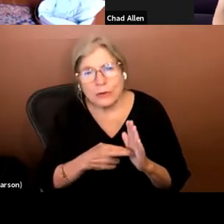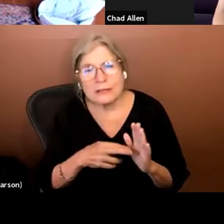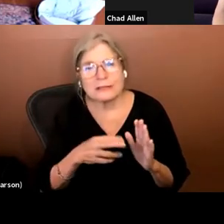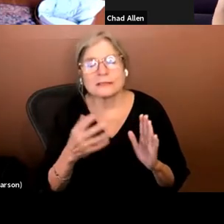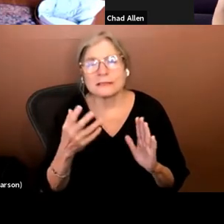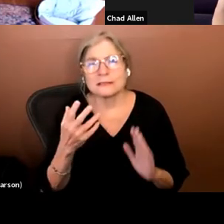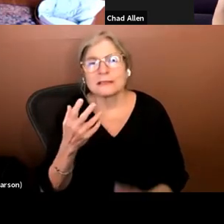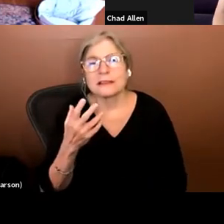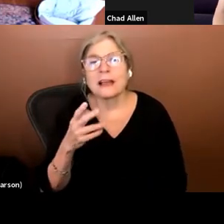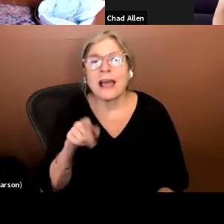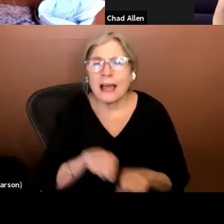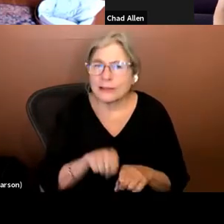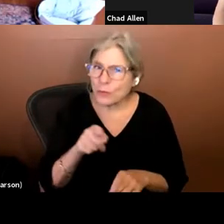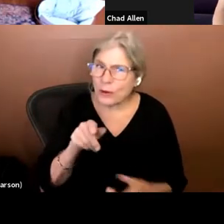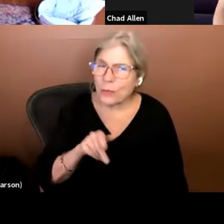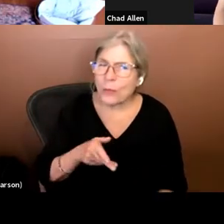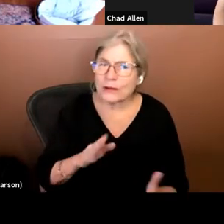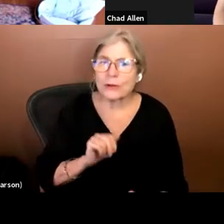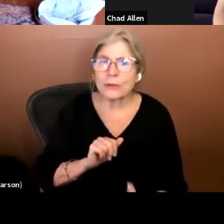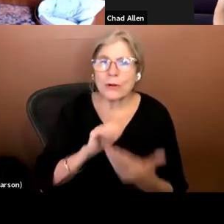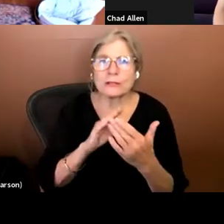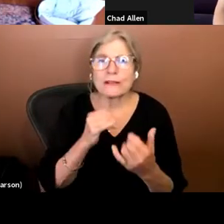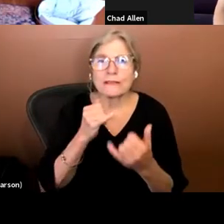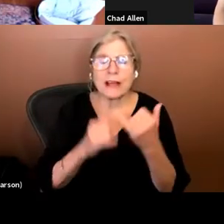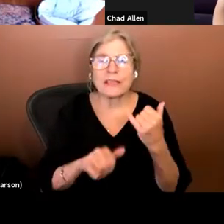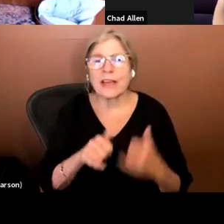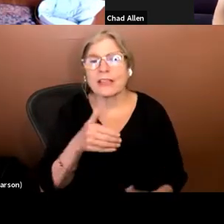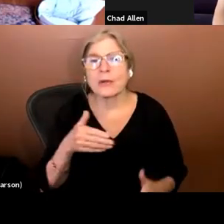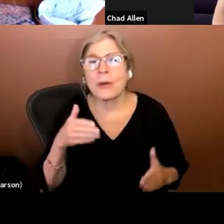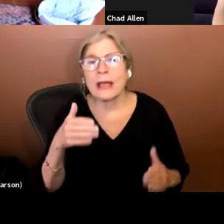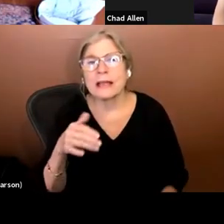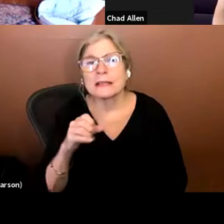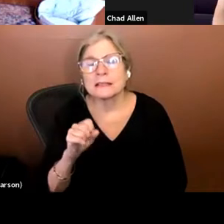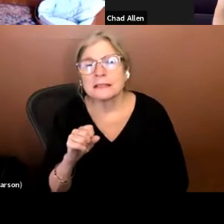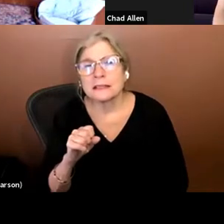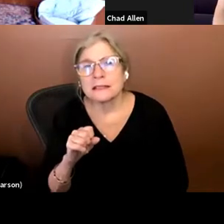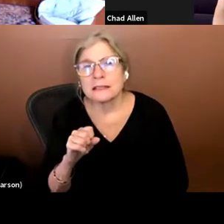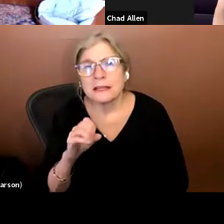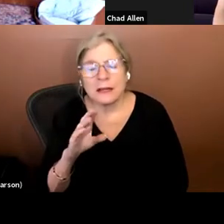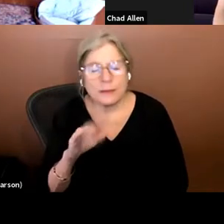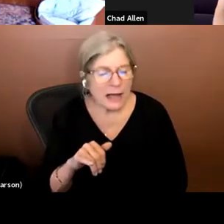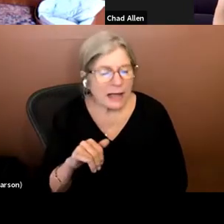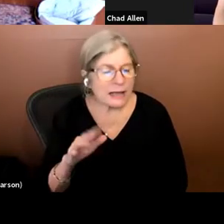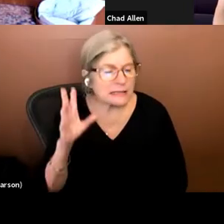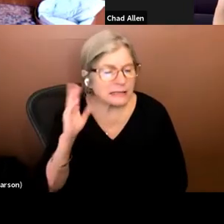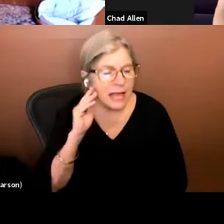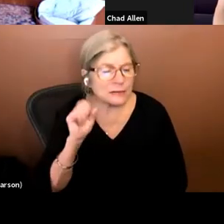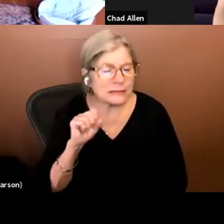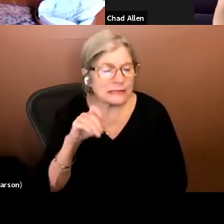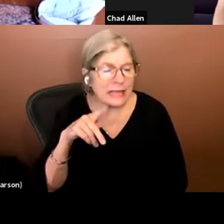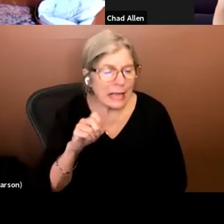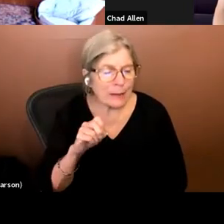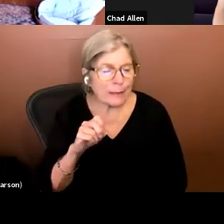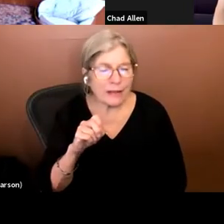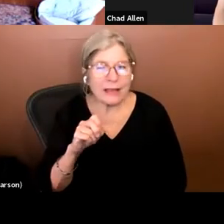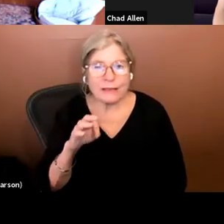way to approach it. The other way is by sound scape. If you can match a sound scape and we